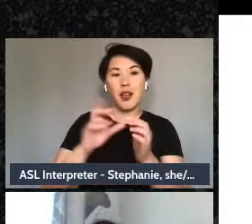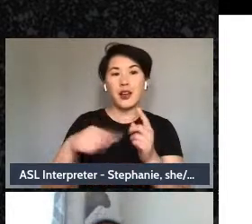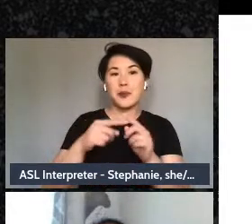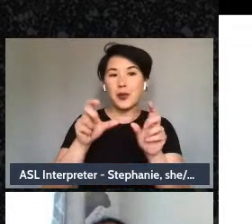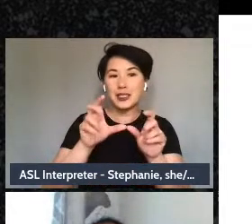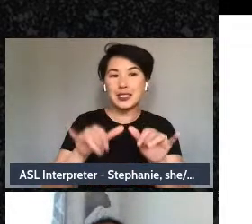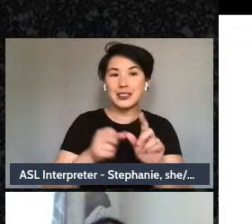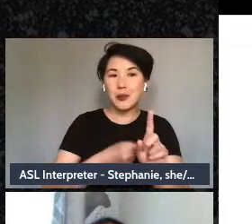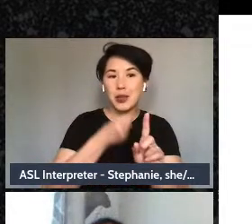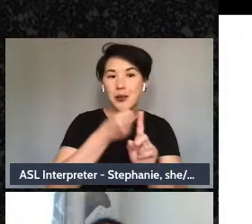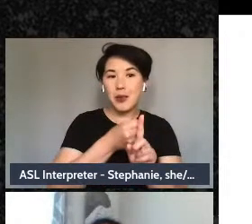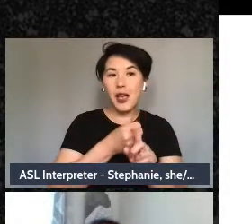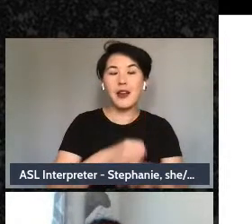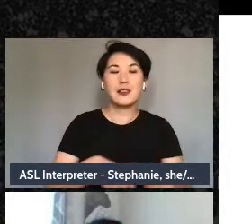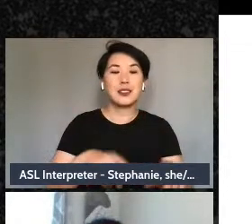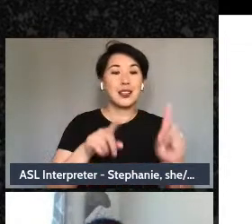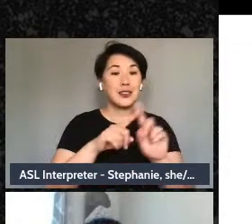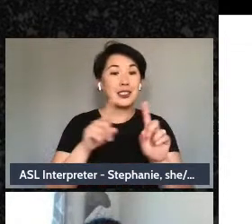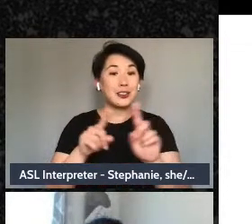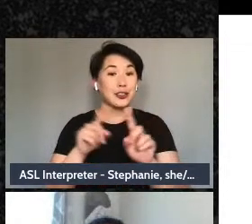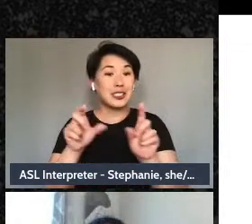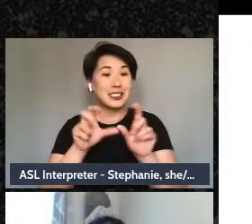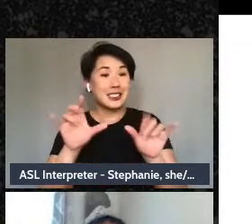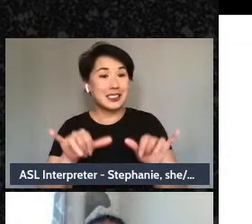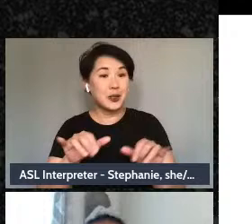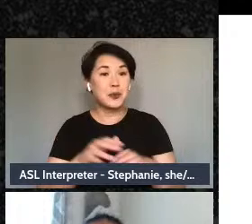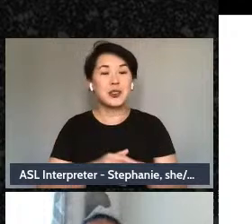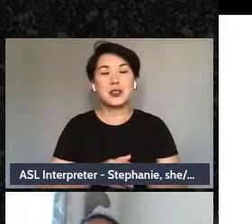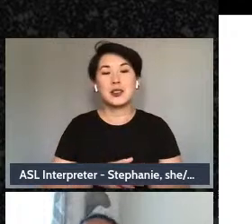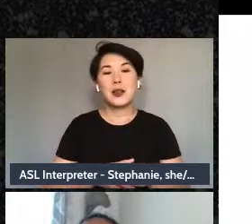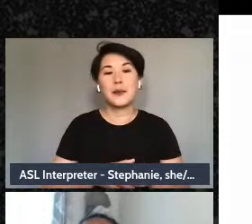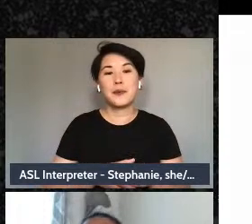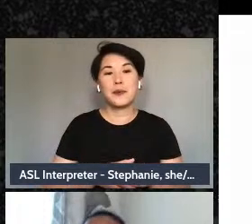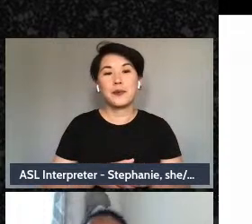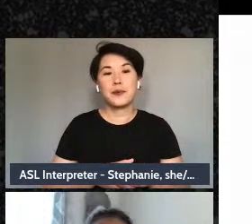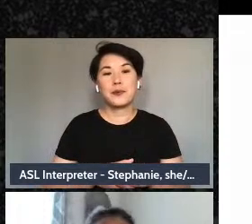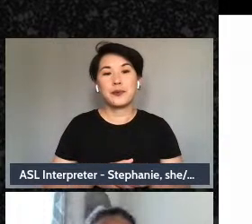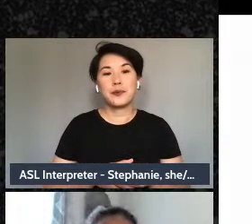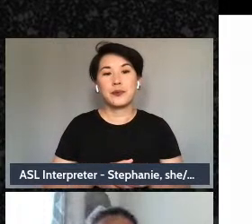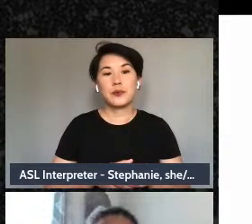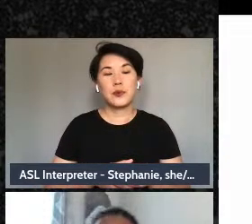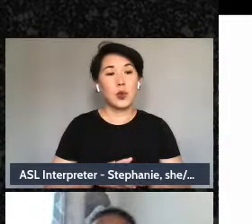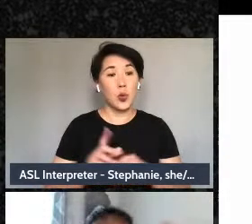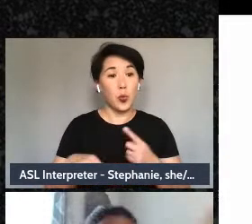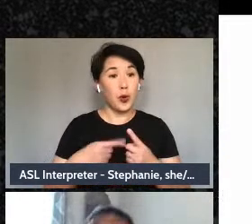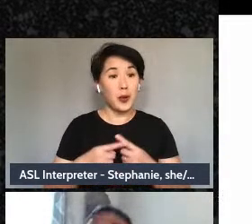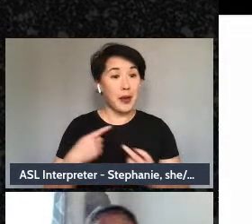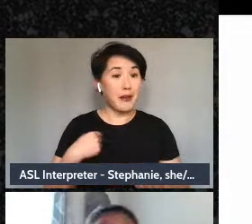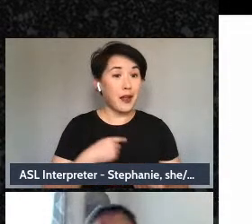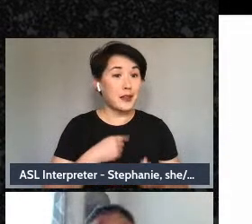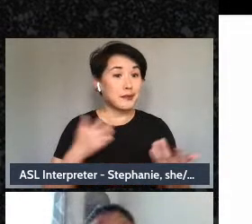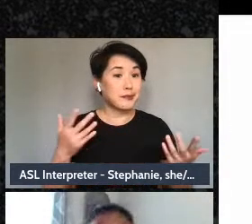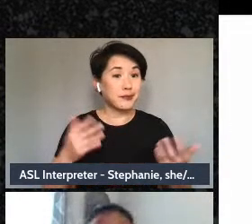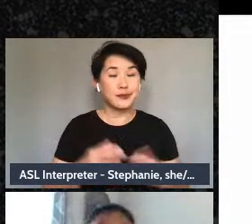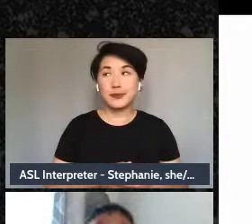of multiple systems upon us, but what of us what of what we are doing and trying to do